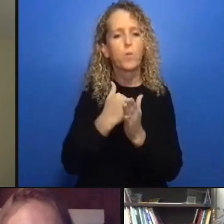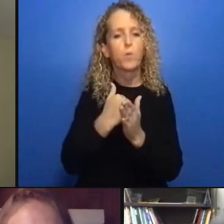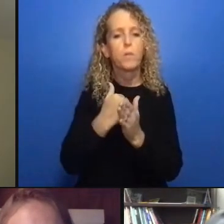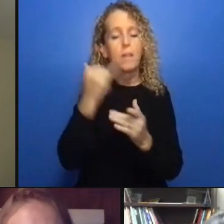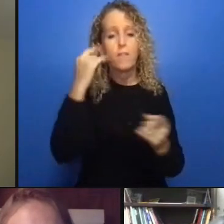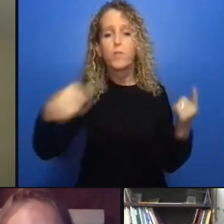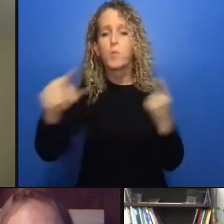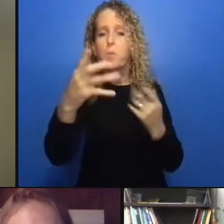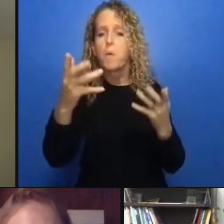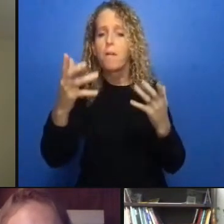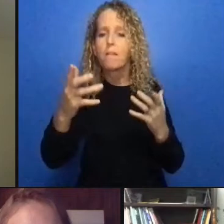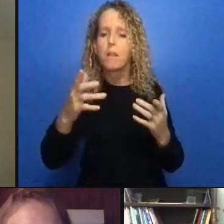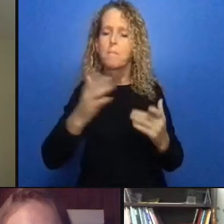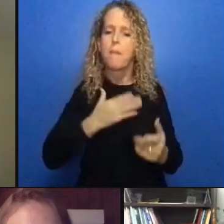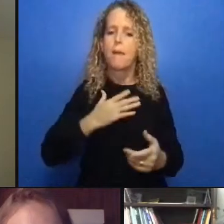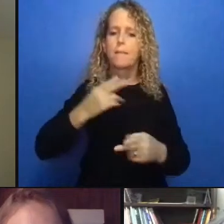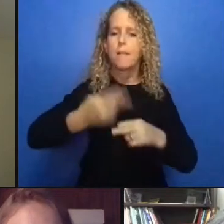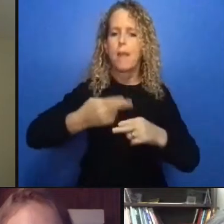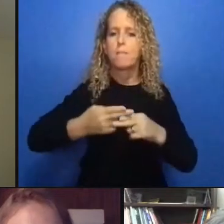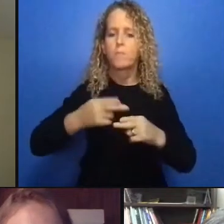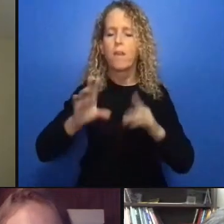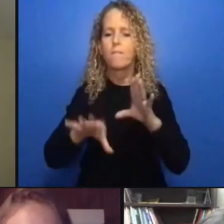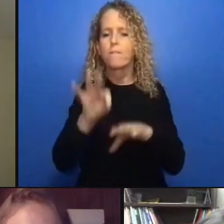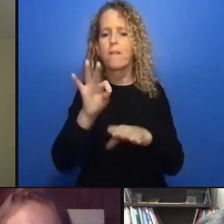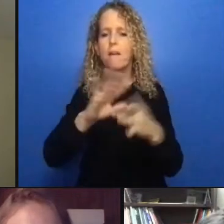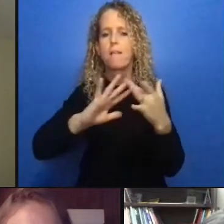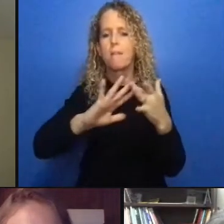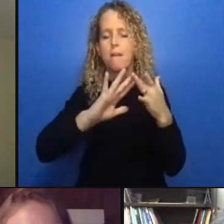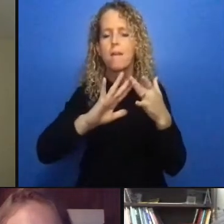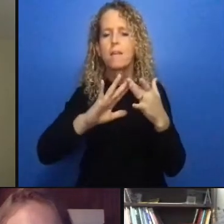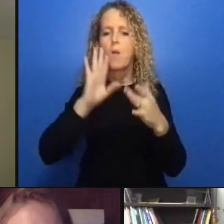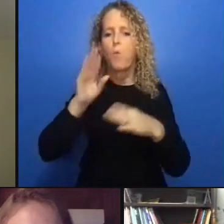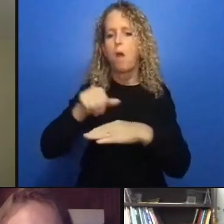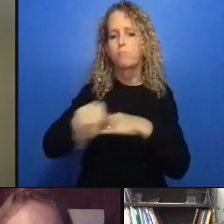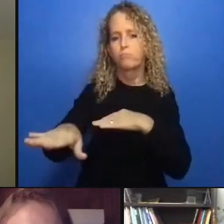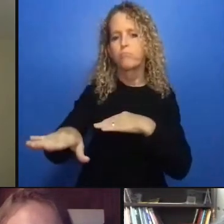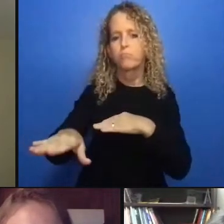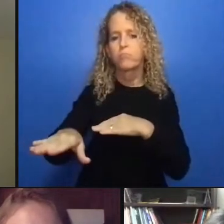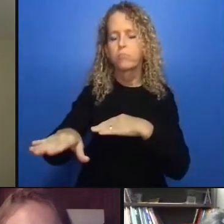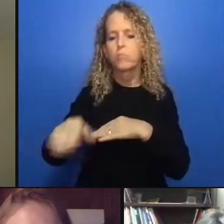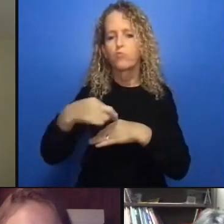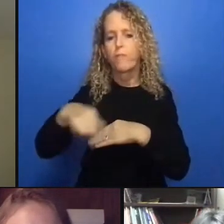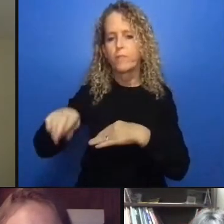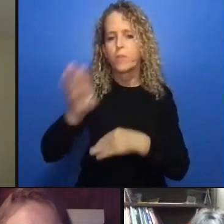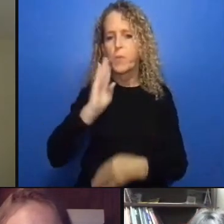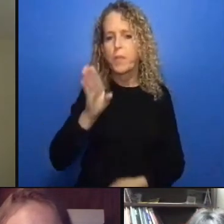expert so I should see what you think about that well just to respond very like you know from